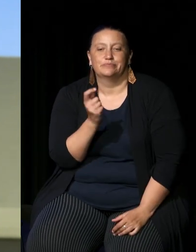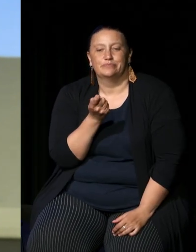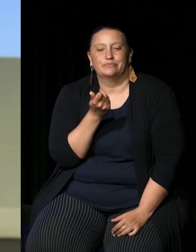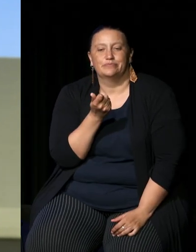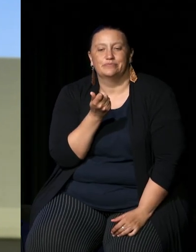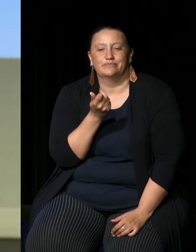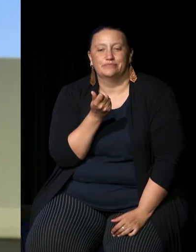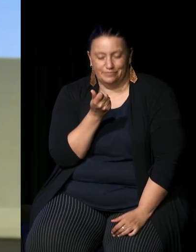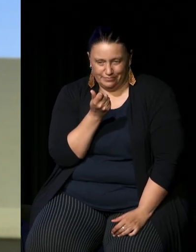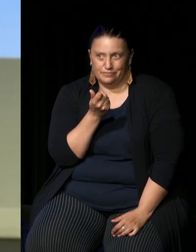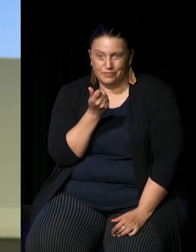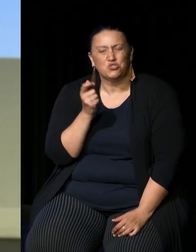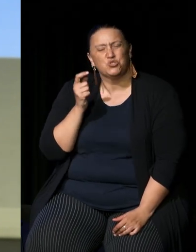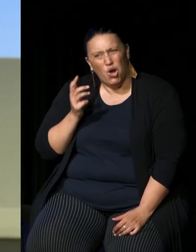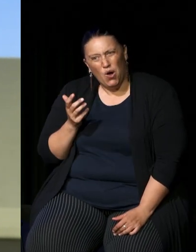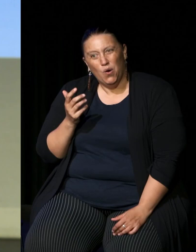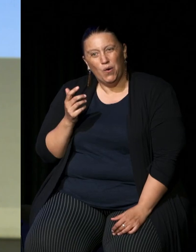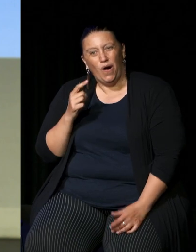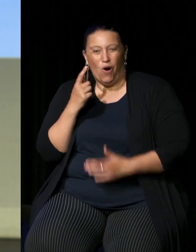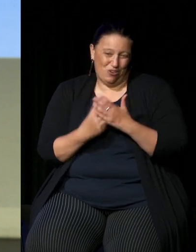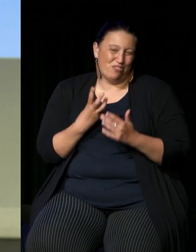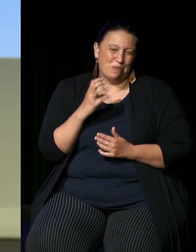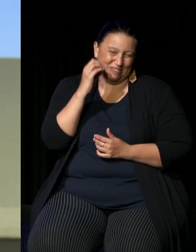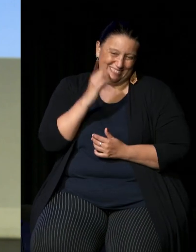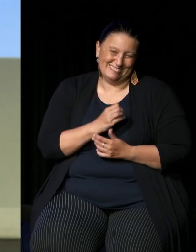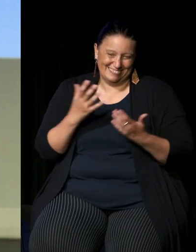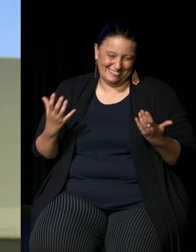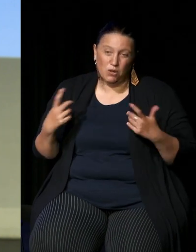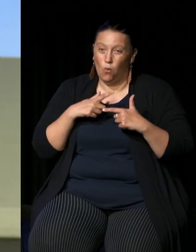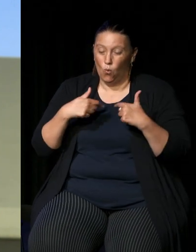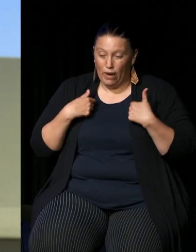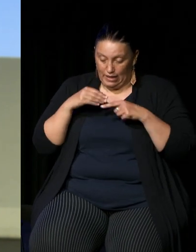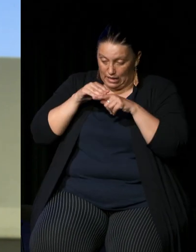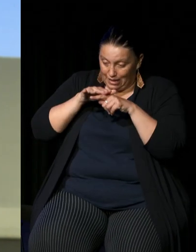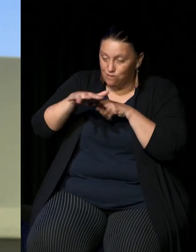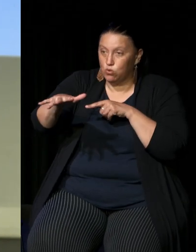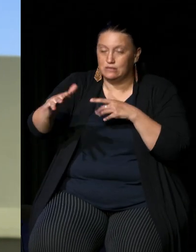so that the we have we make it it's hard for us to have an influence on political parties